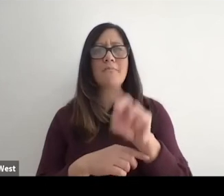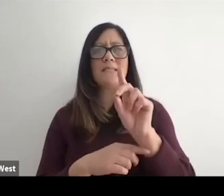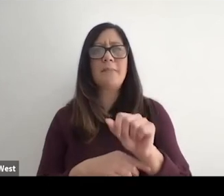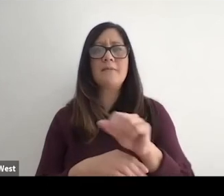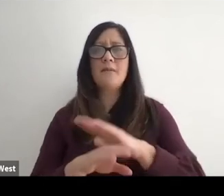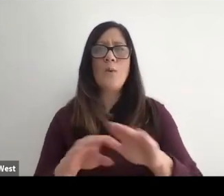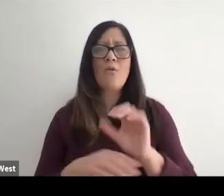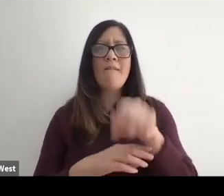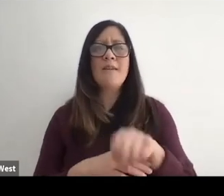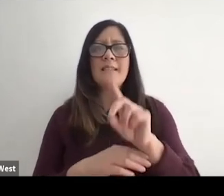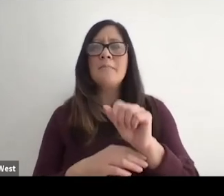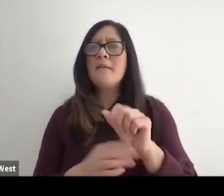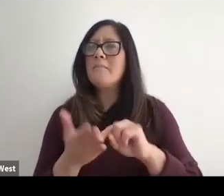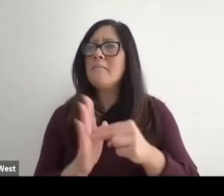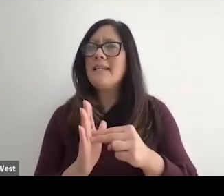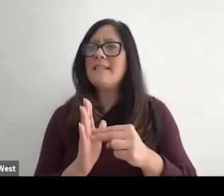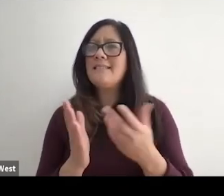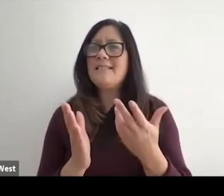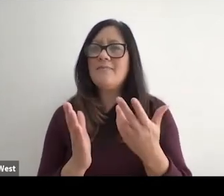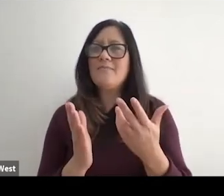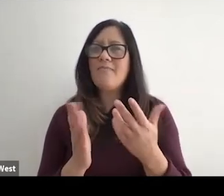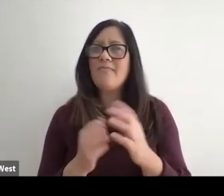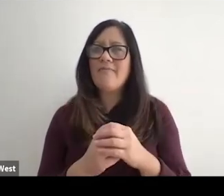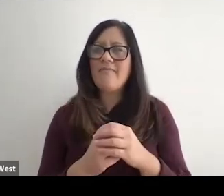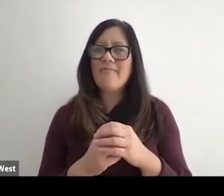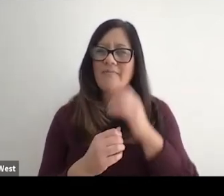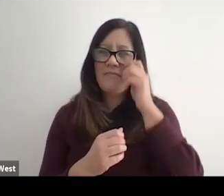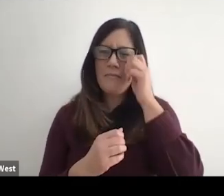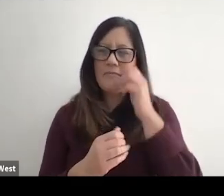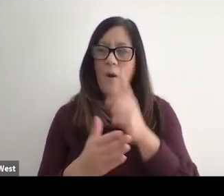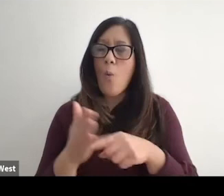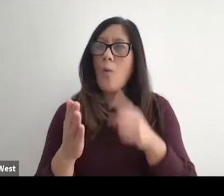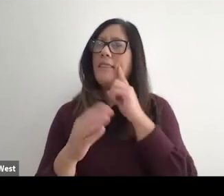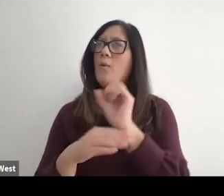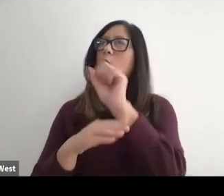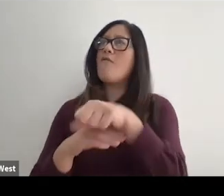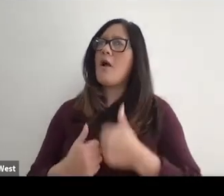get over our disability, nor do I think we get over the things that we think we get over in life.